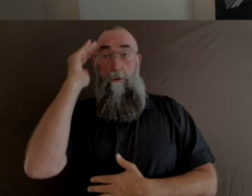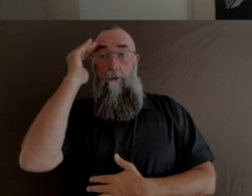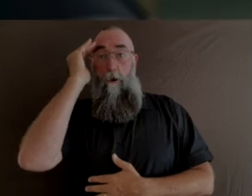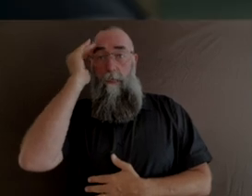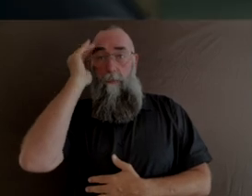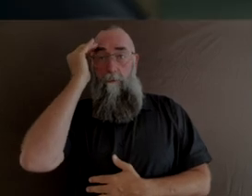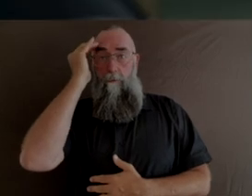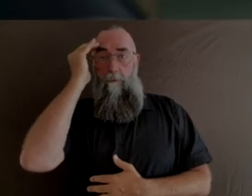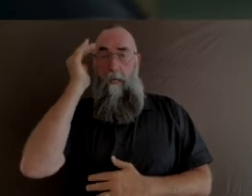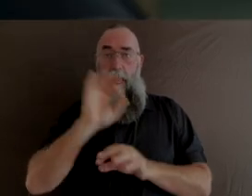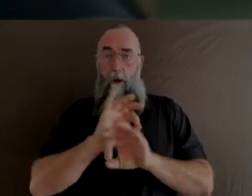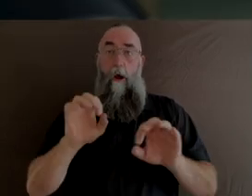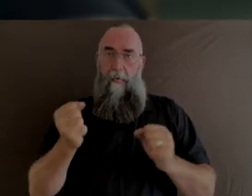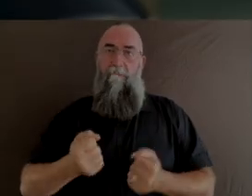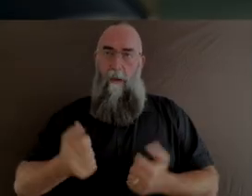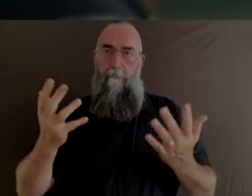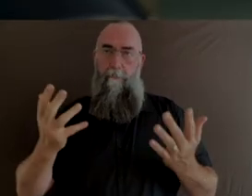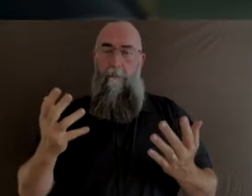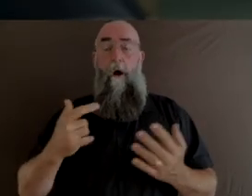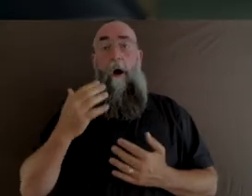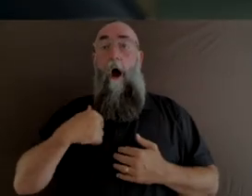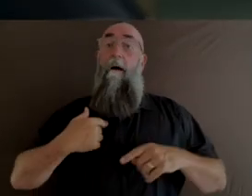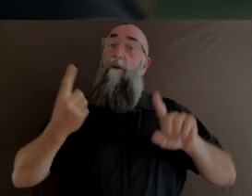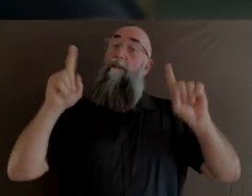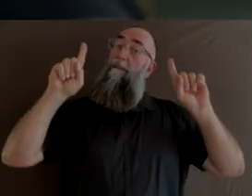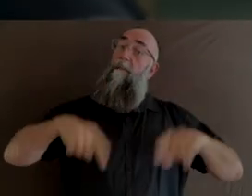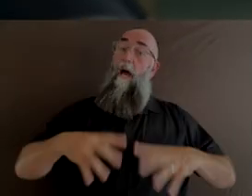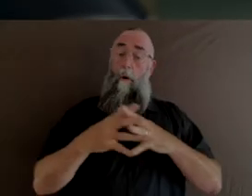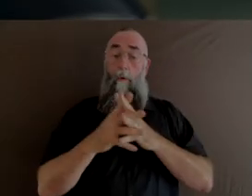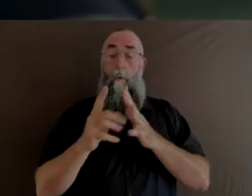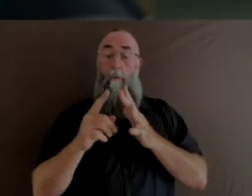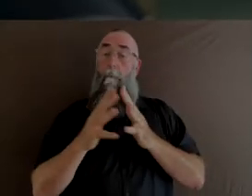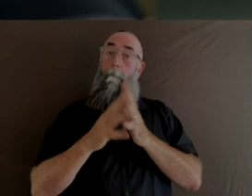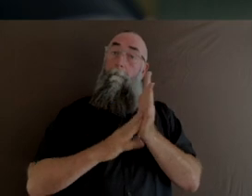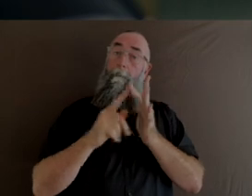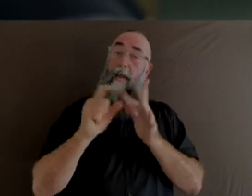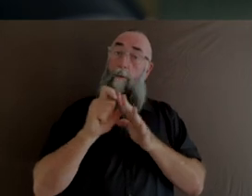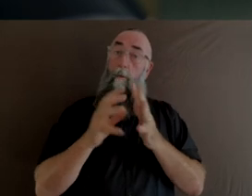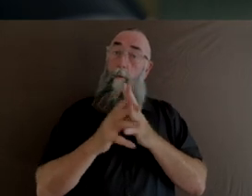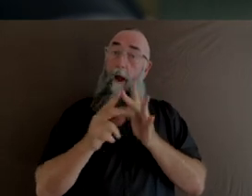That when I first started midwifery and art as well, it was like, let's do this,